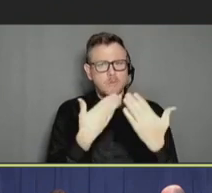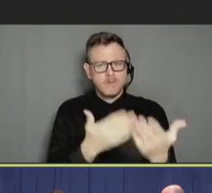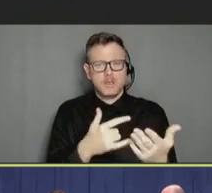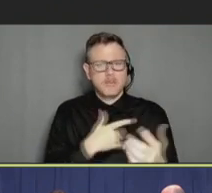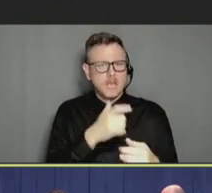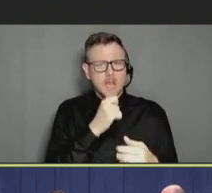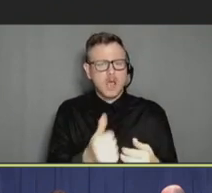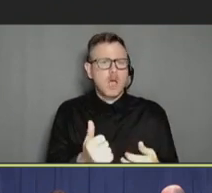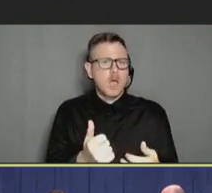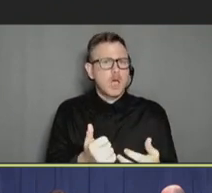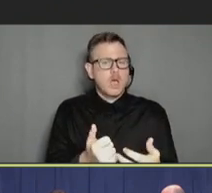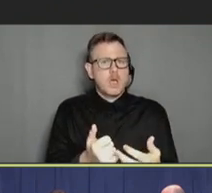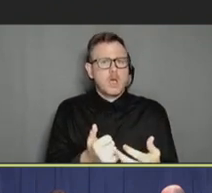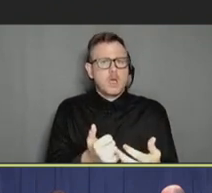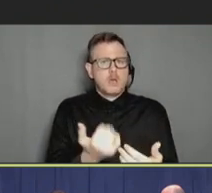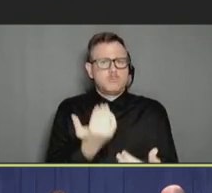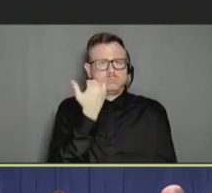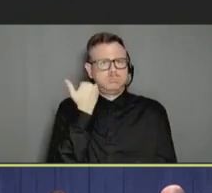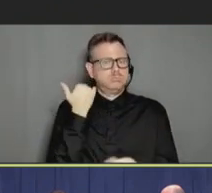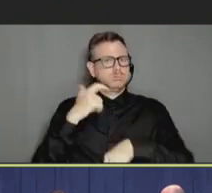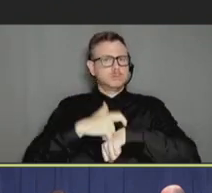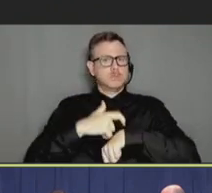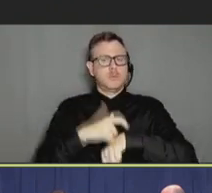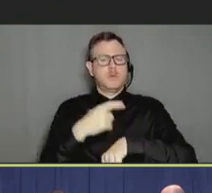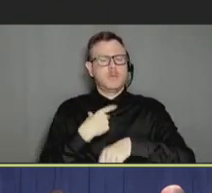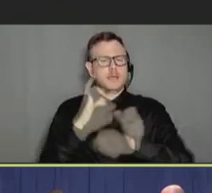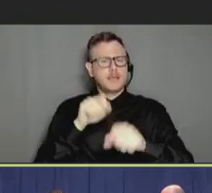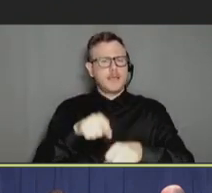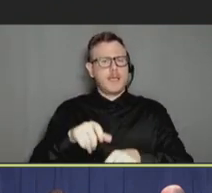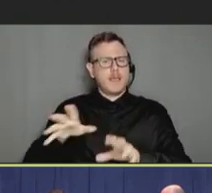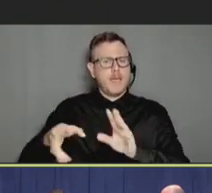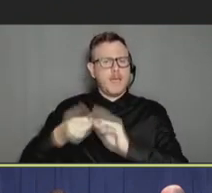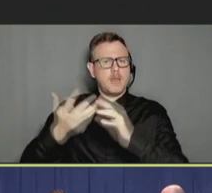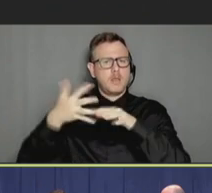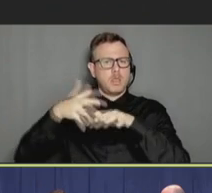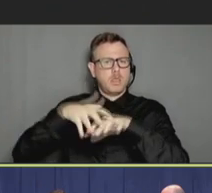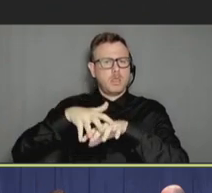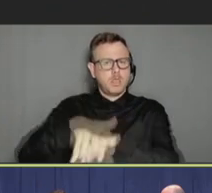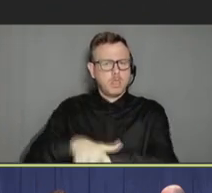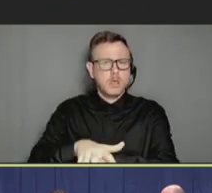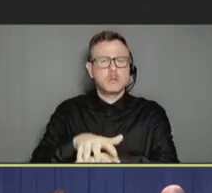you just kind of build into your flow. And I think it's not just the provider, whether